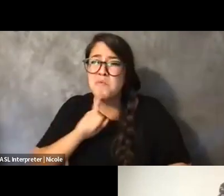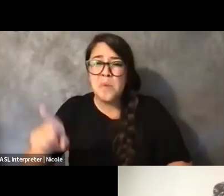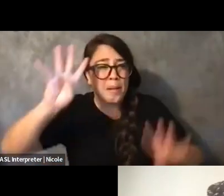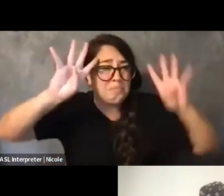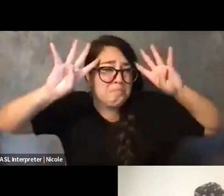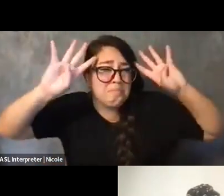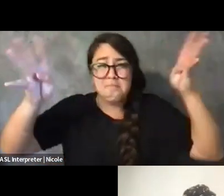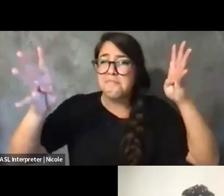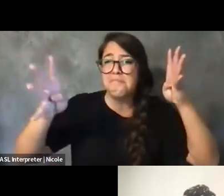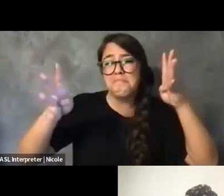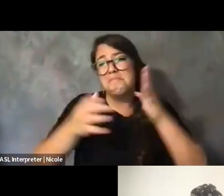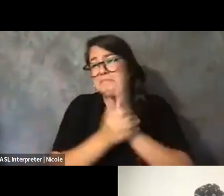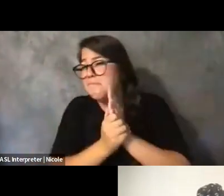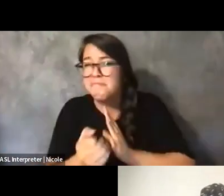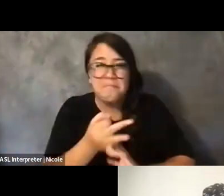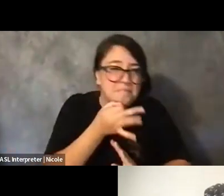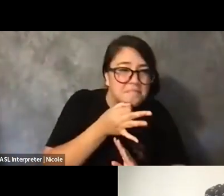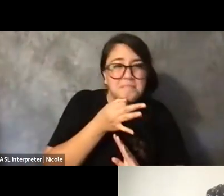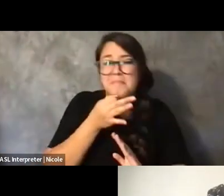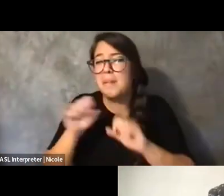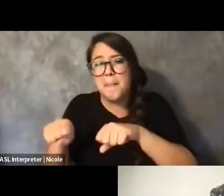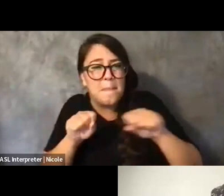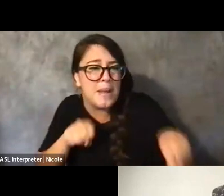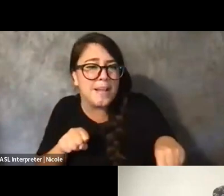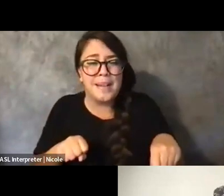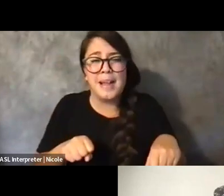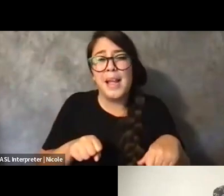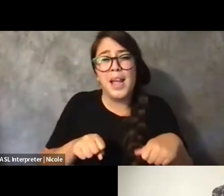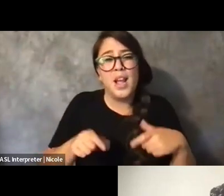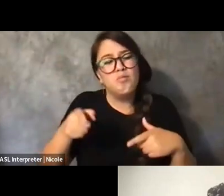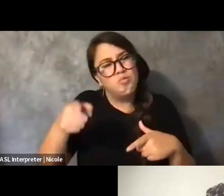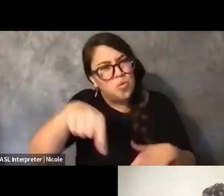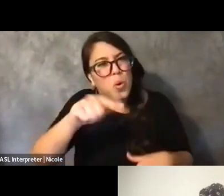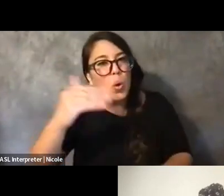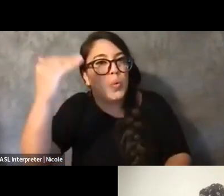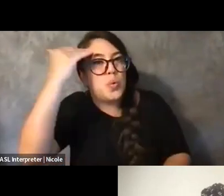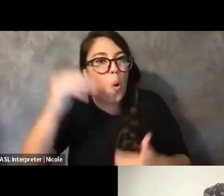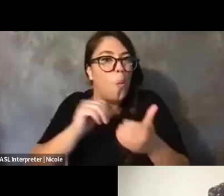industrialness to know how to navigate these things.